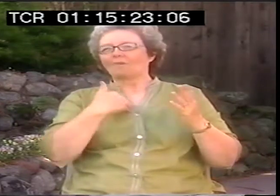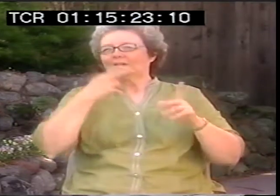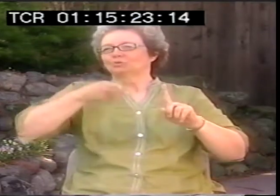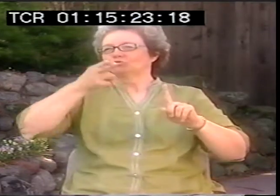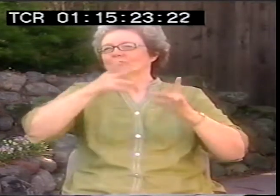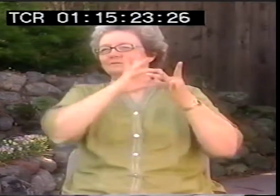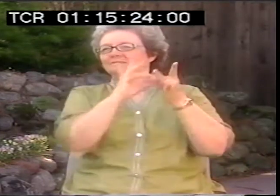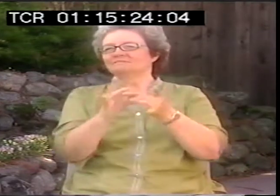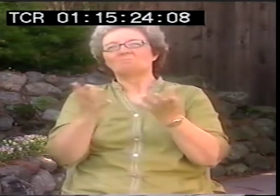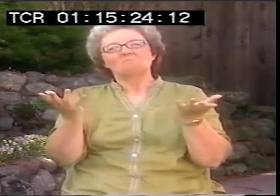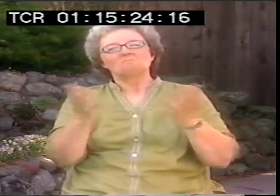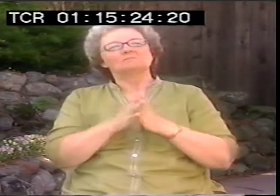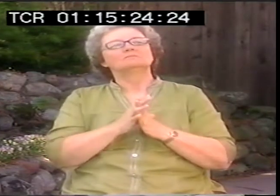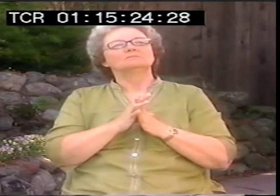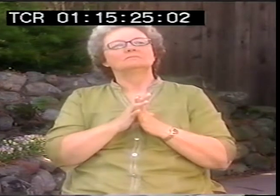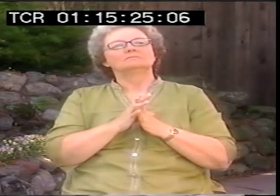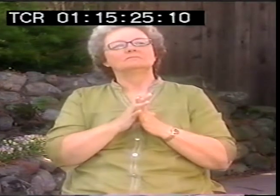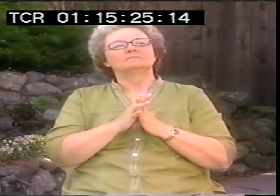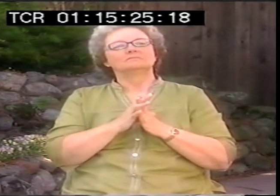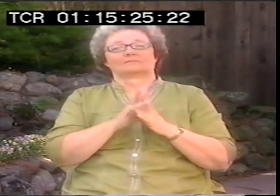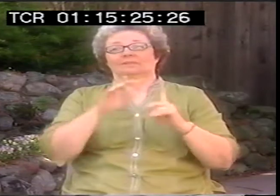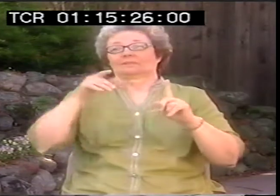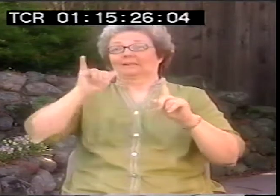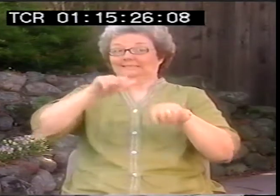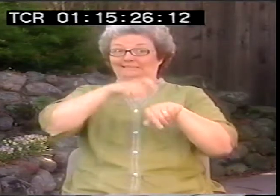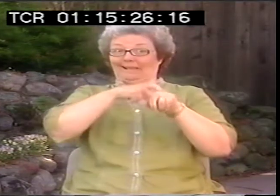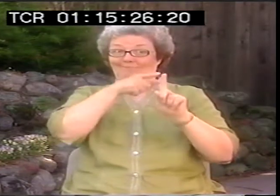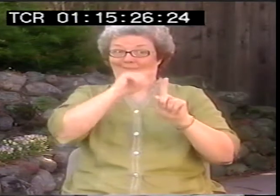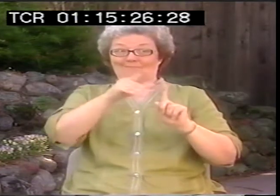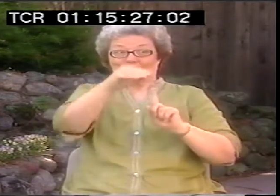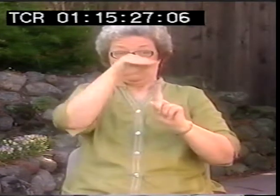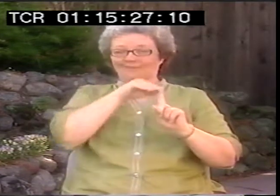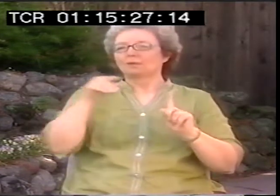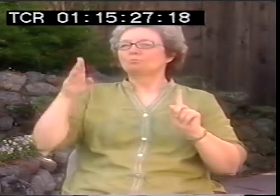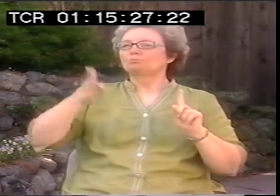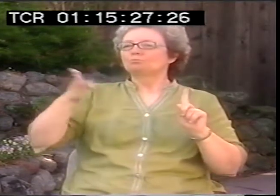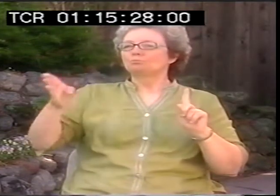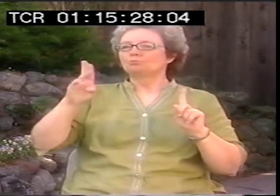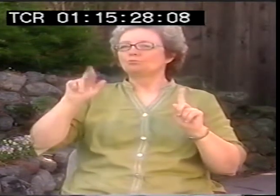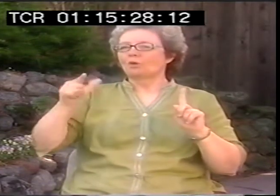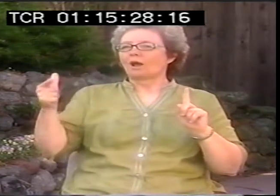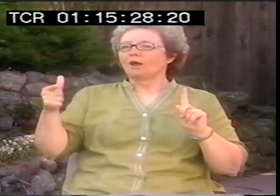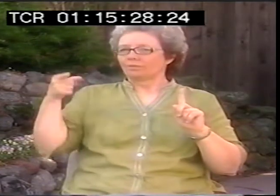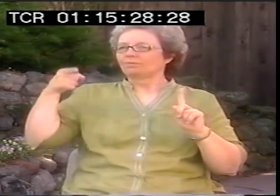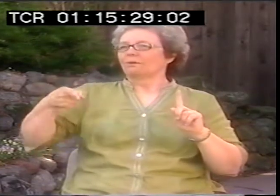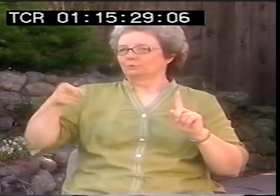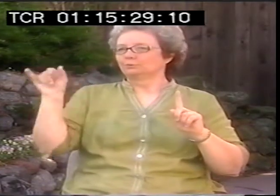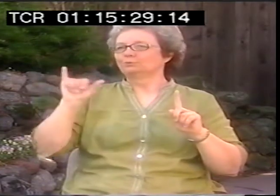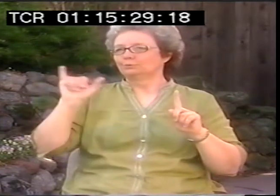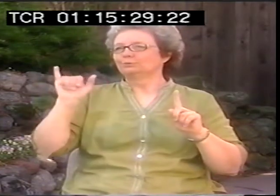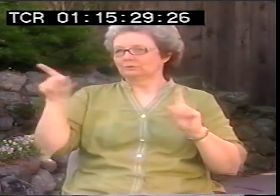So he went off to do other things and then he came back. And he already had a history with this area and the people here.